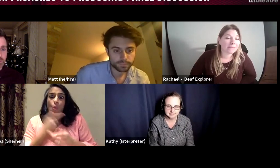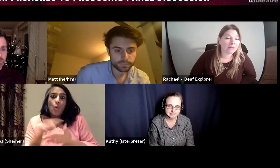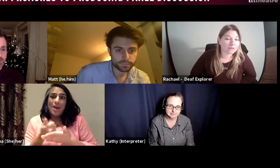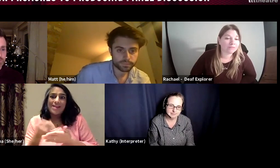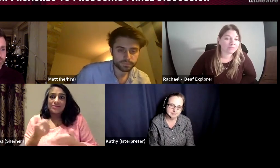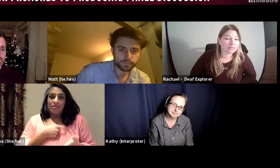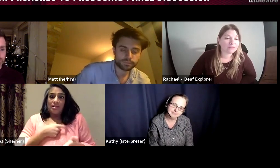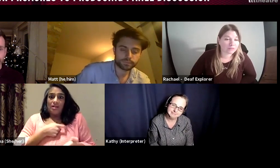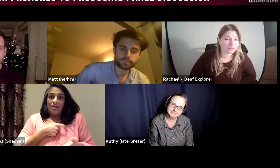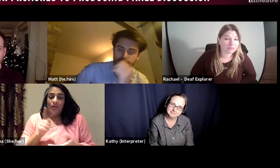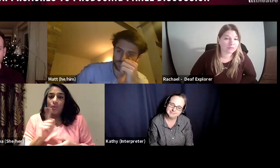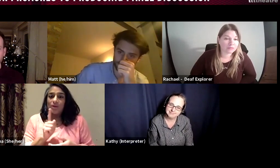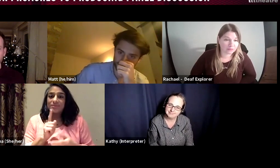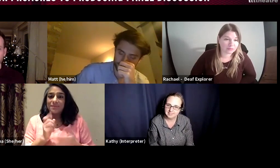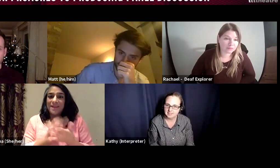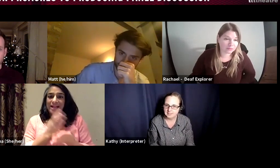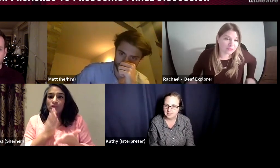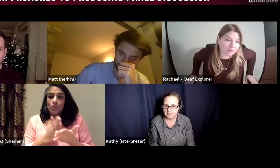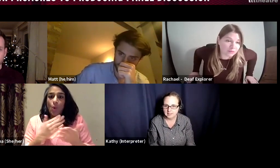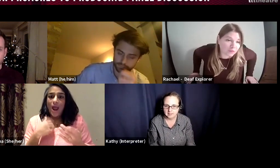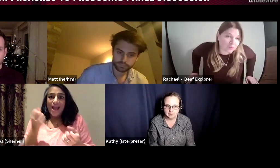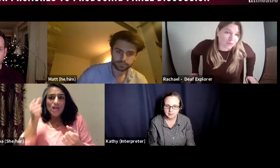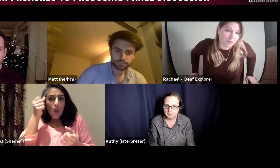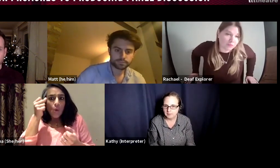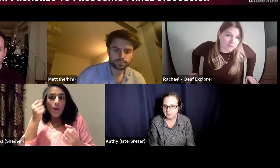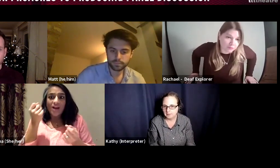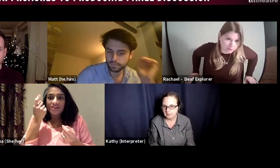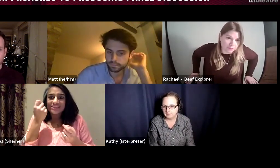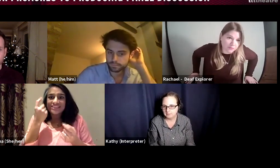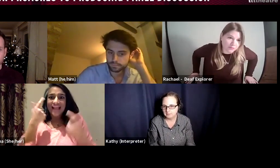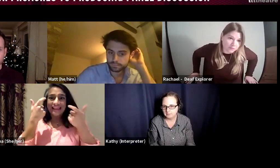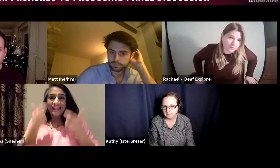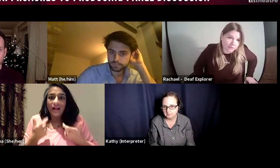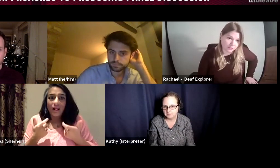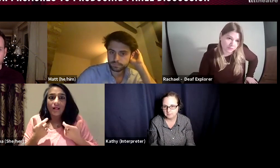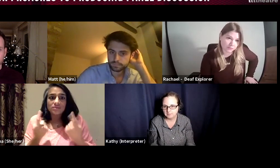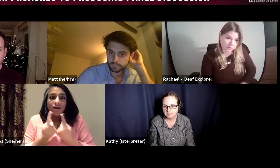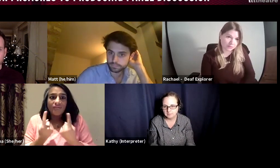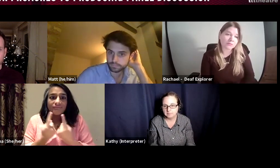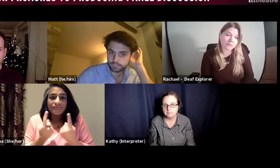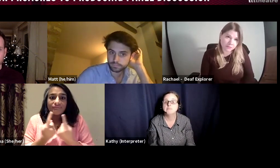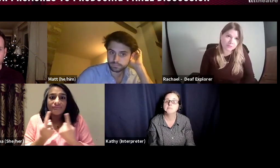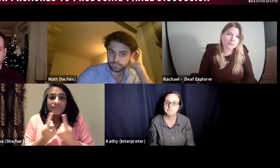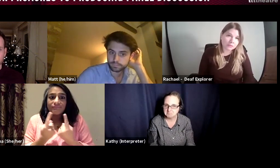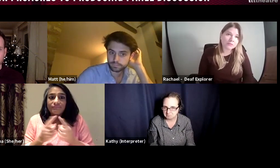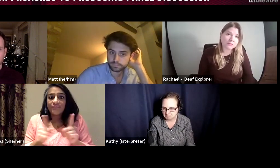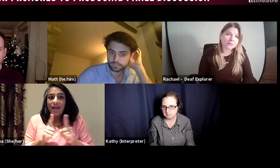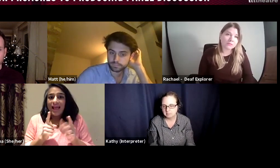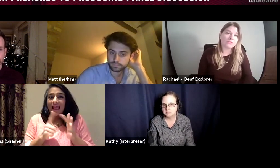One area that I always feel slightly anxious about is making sure I understand the legal stuff.